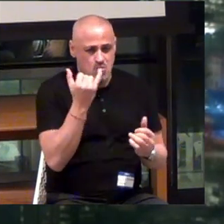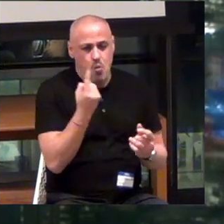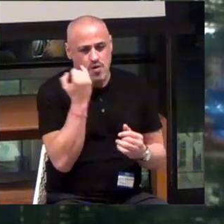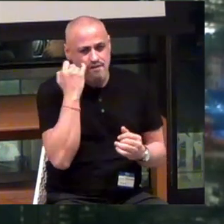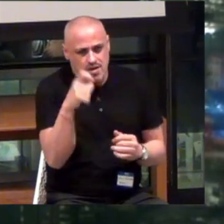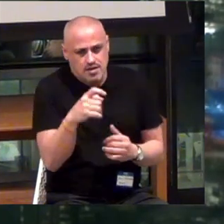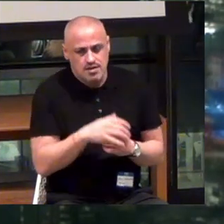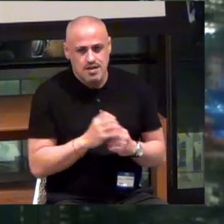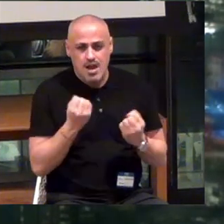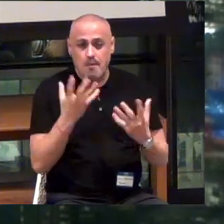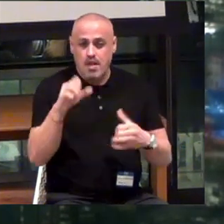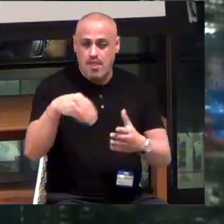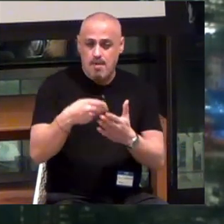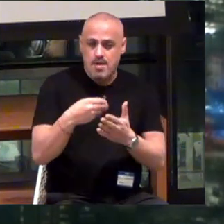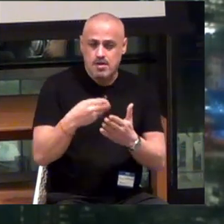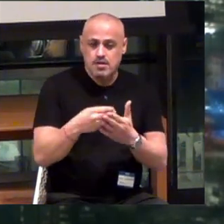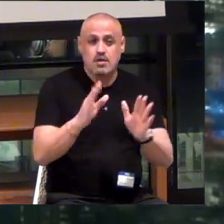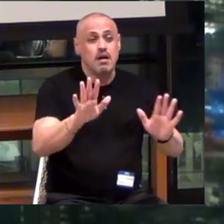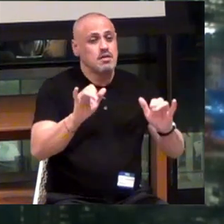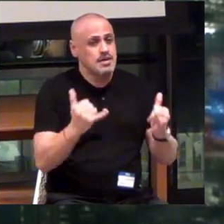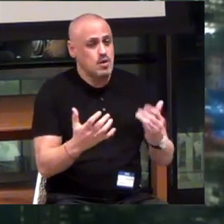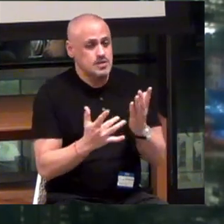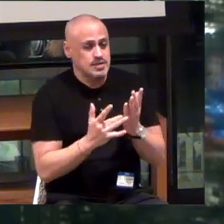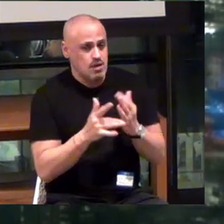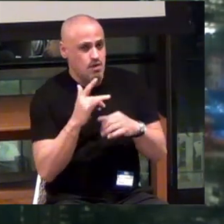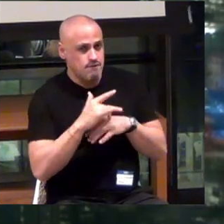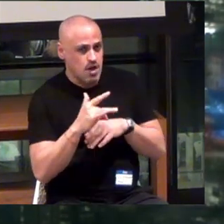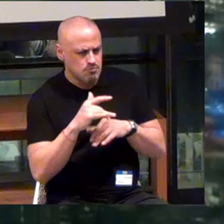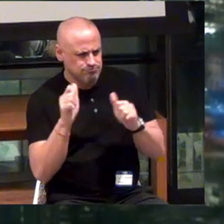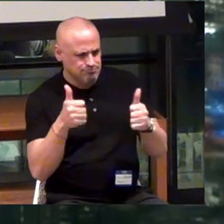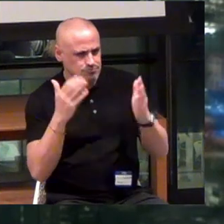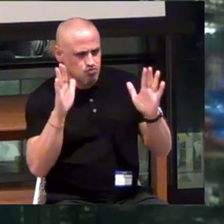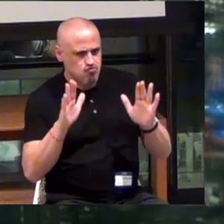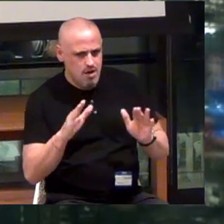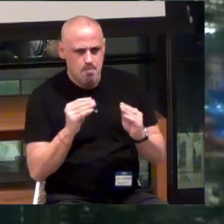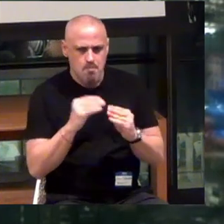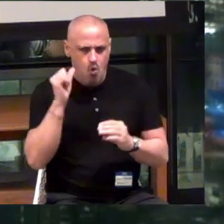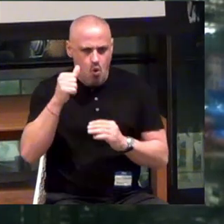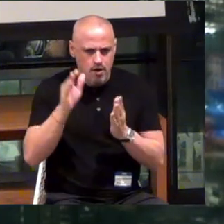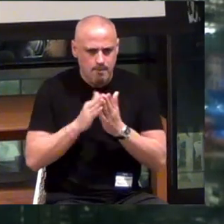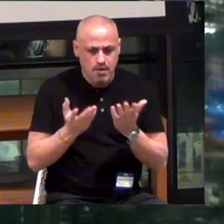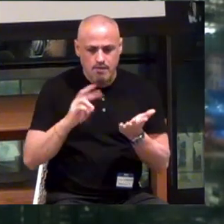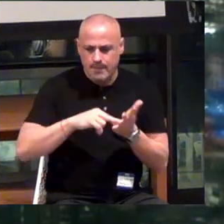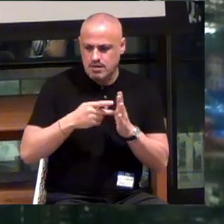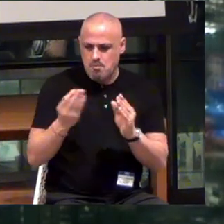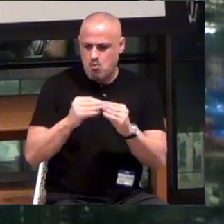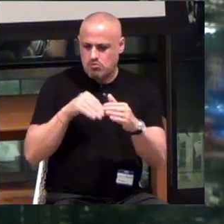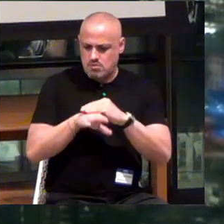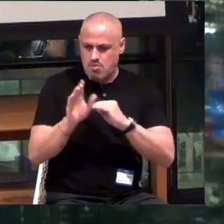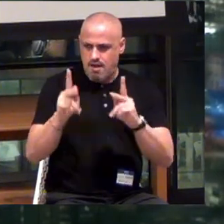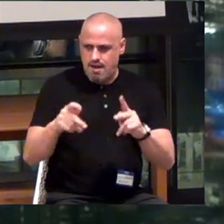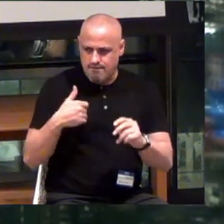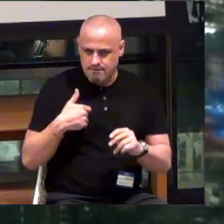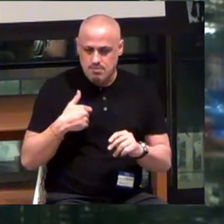How much of that money -- the technology being available is great. More audio books means more people have accessibility. But from an equity point of view...